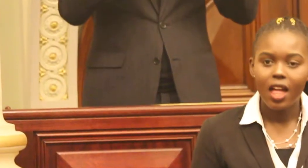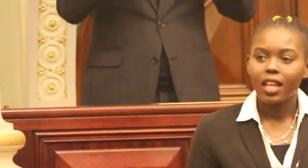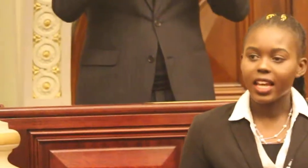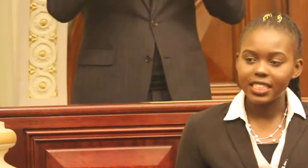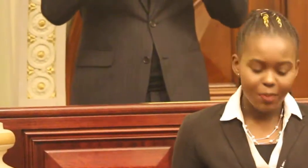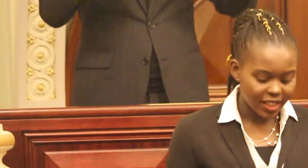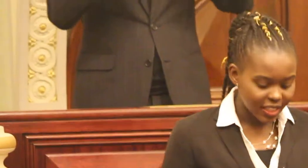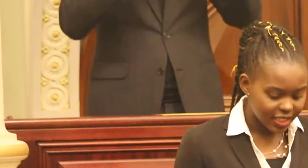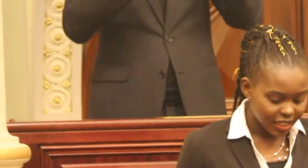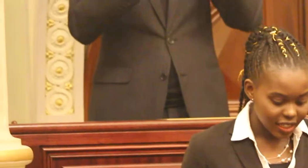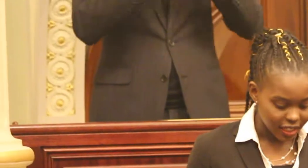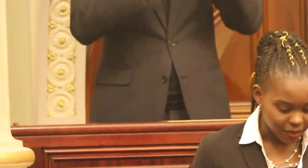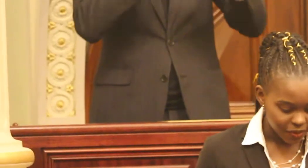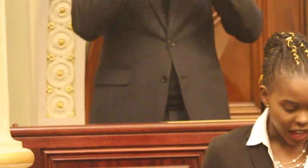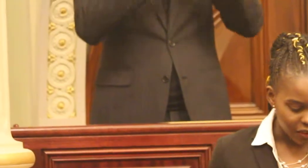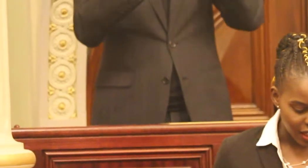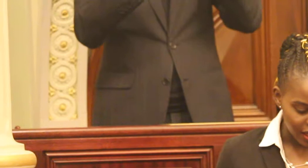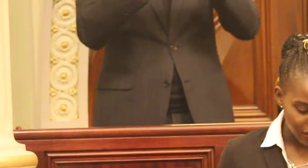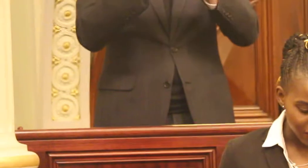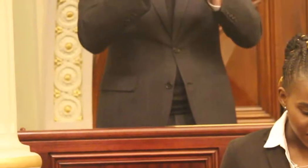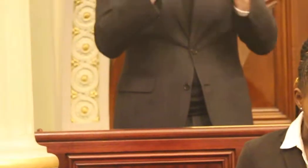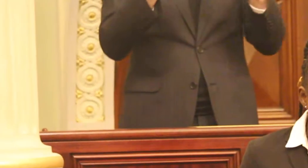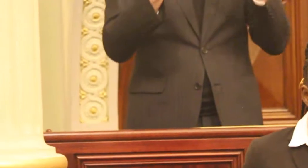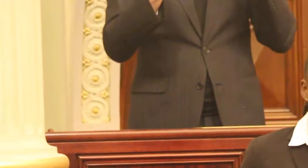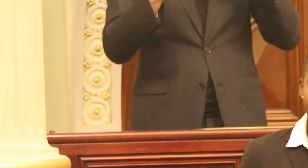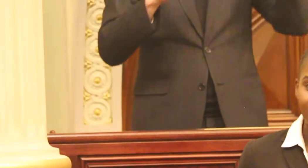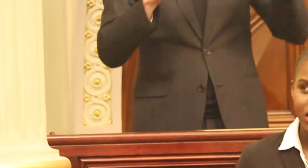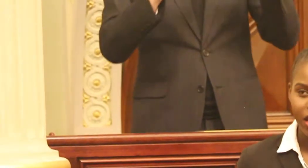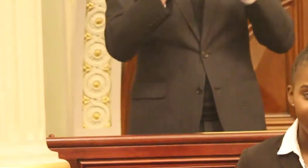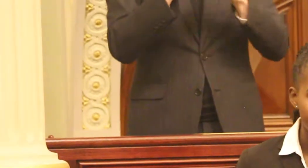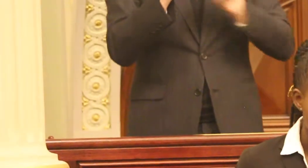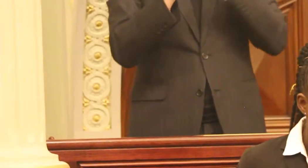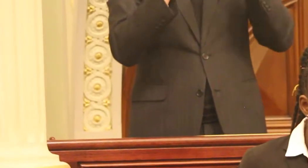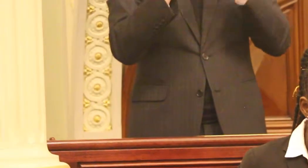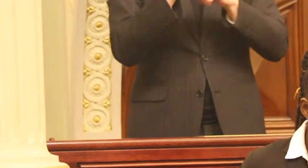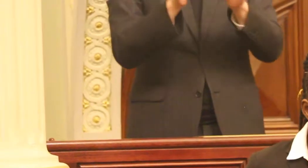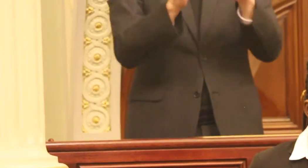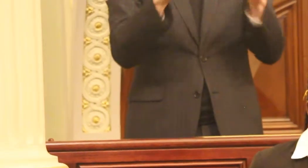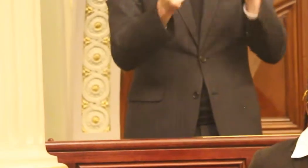Let us make this year our year for change, that we spark for generations to come.